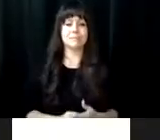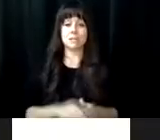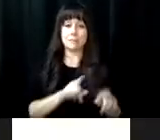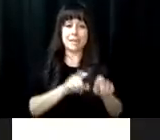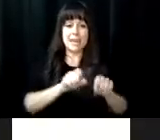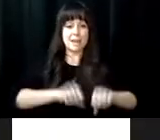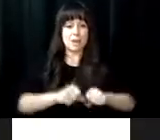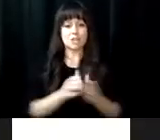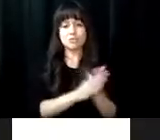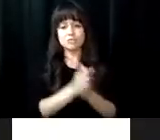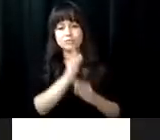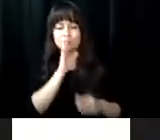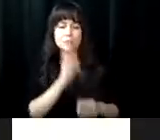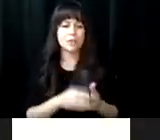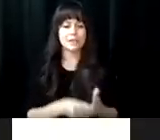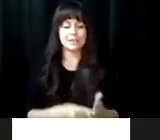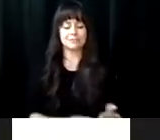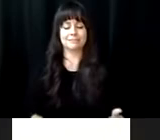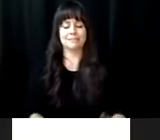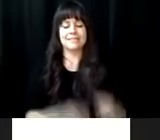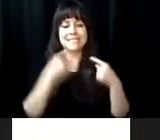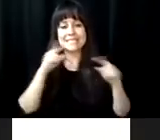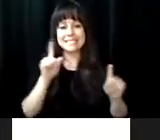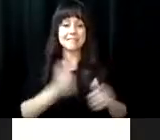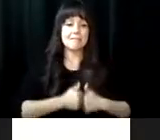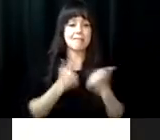occurred in the skills blind people need to live without limits and